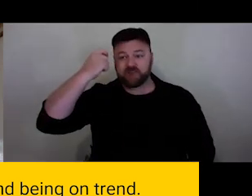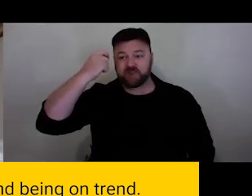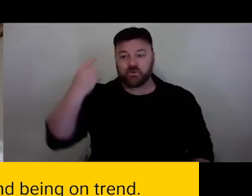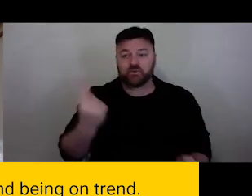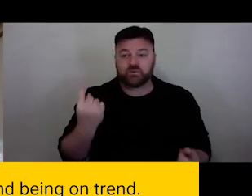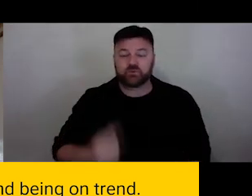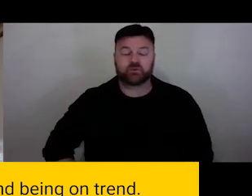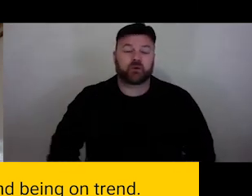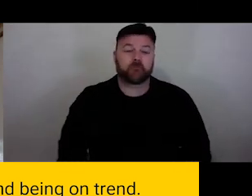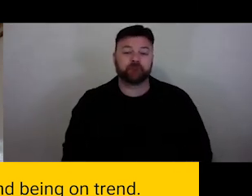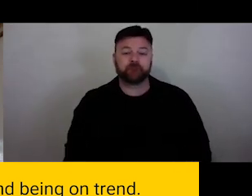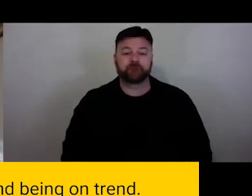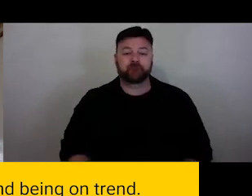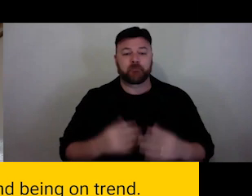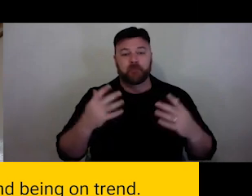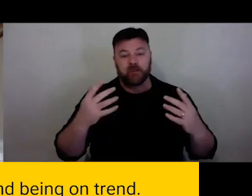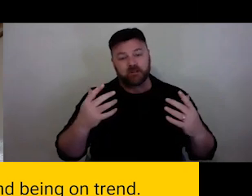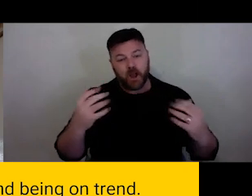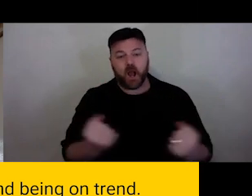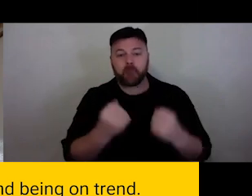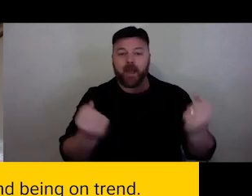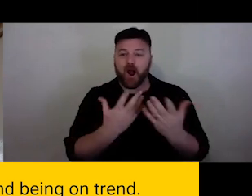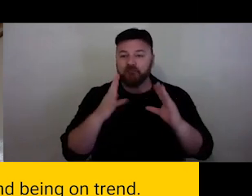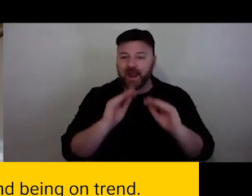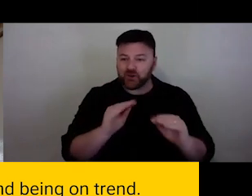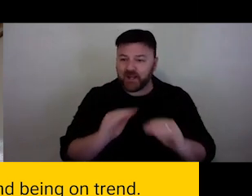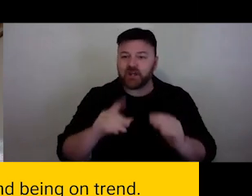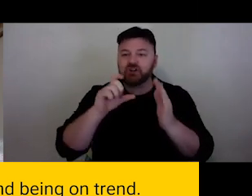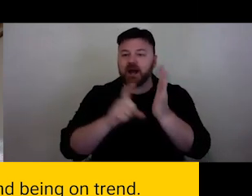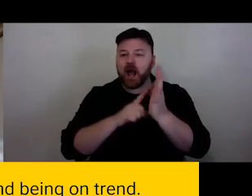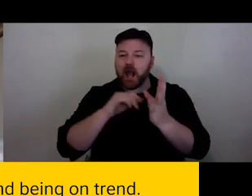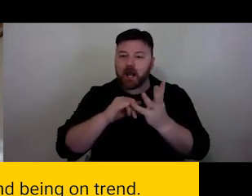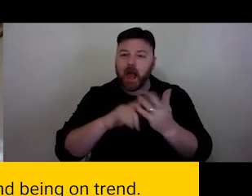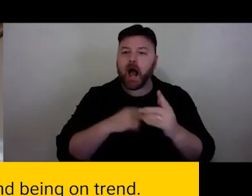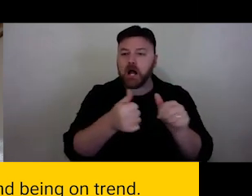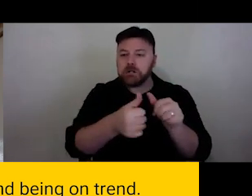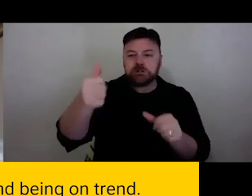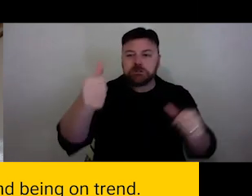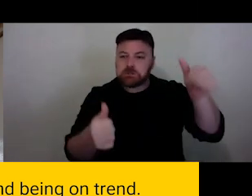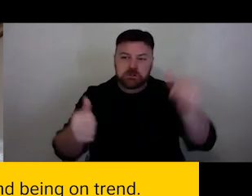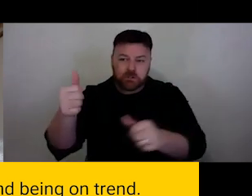power of privilege and education and class and all of those things. You know, are we using inaccessible language?